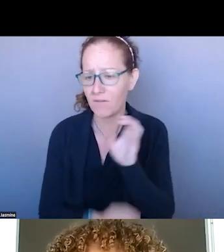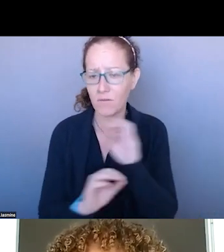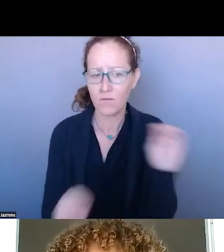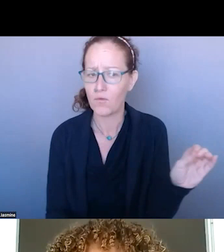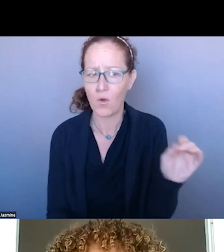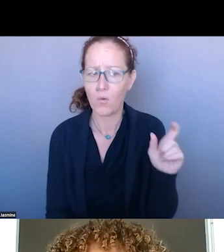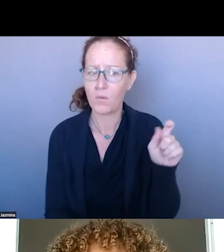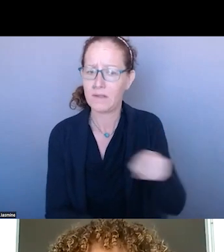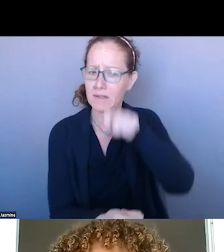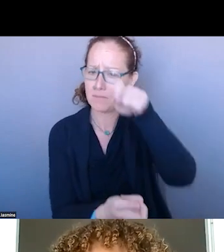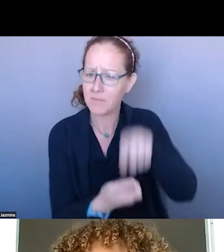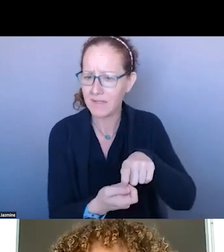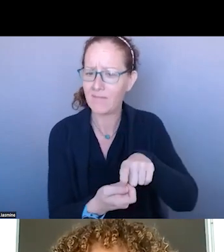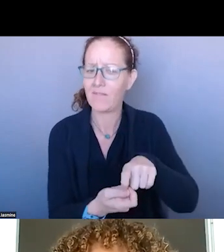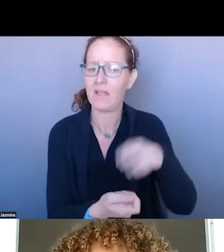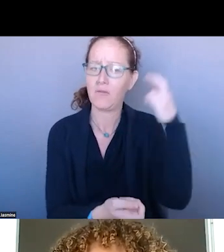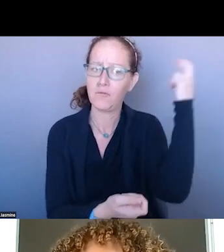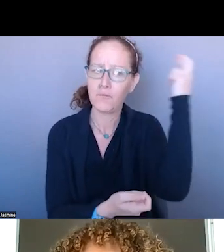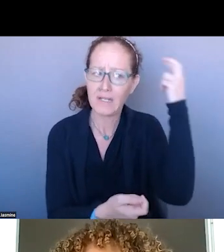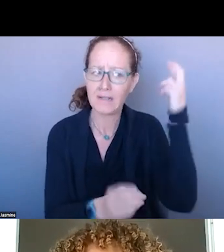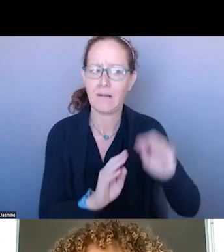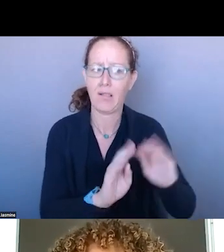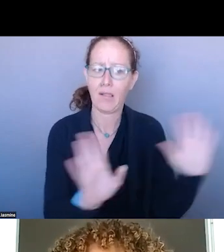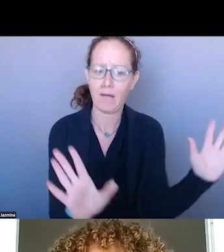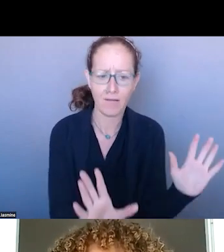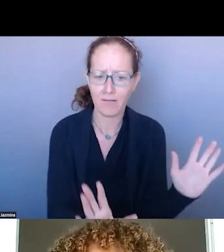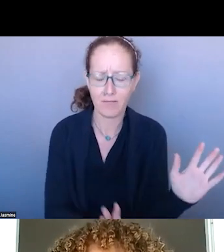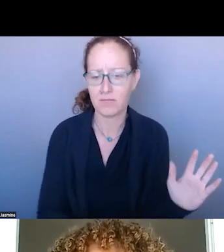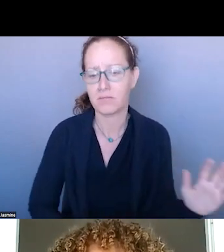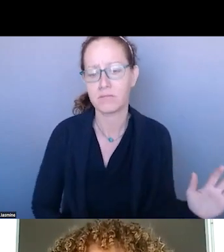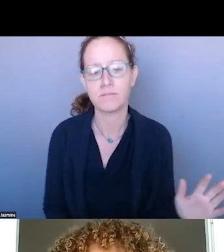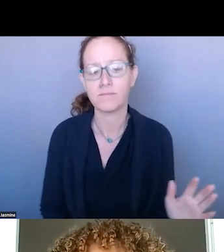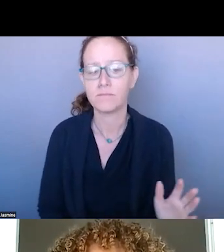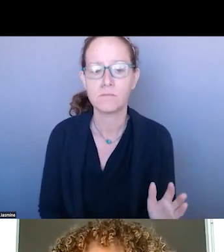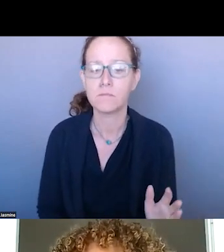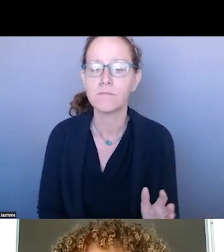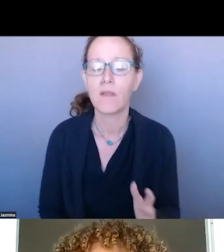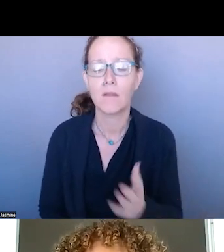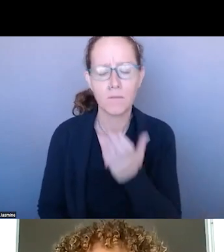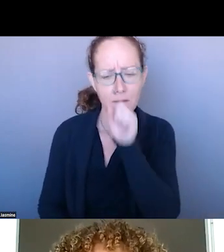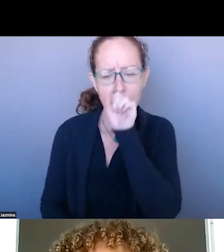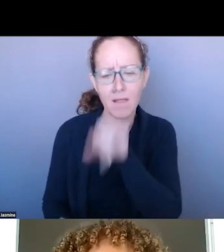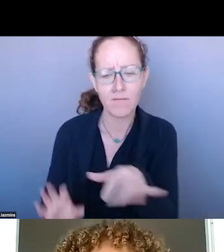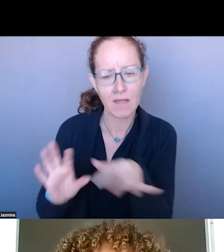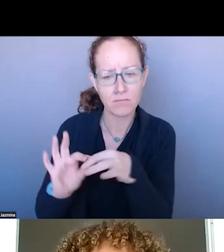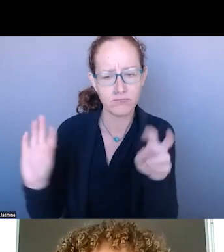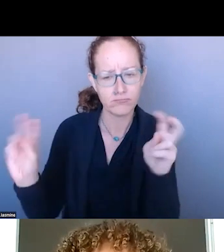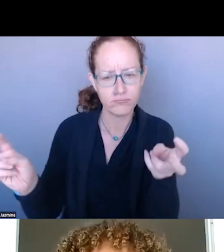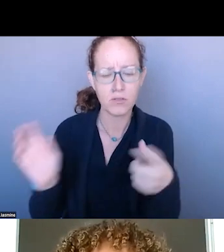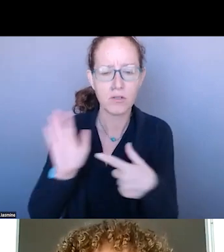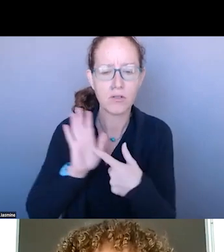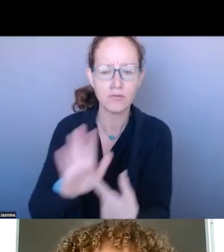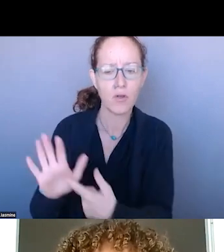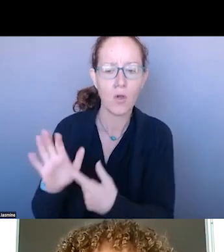THIS QUOTE BECAUSE I THINK IT SHOW CASES WHERE PEOPLE'S FEELINGS AROUND CRISIS SERVICES HAVE